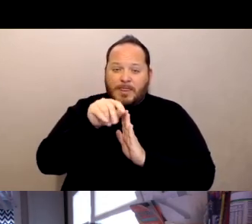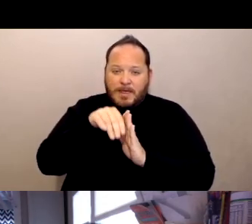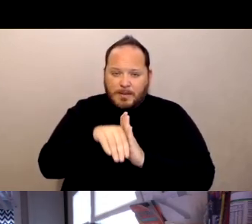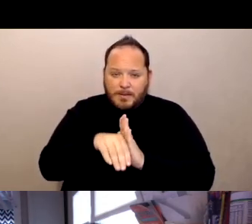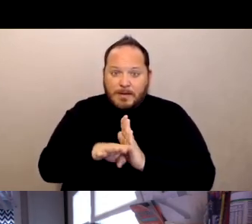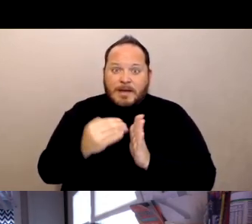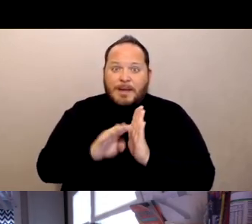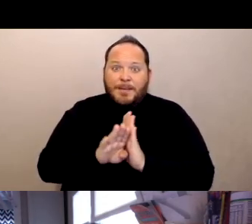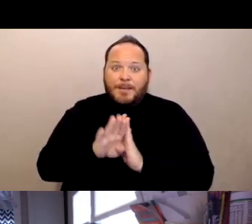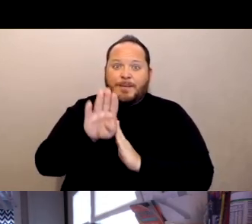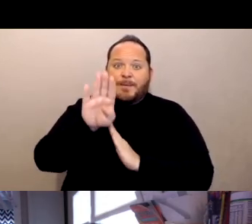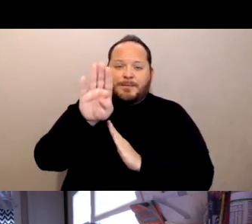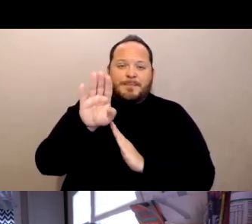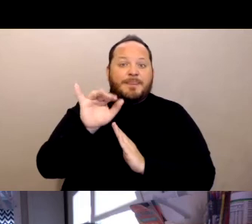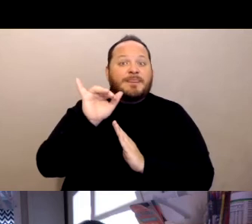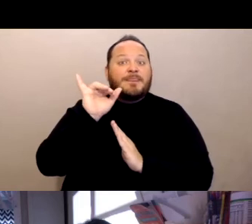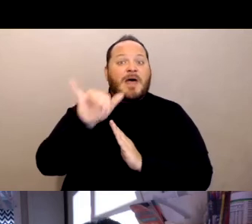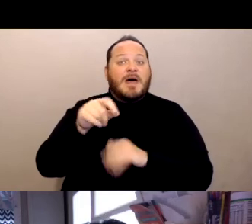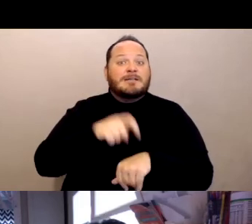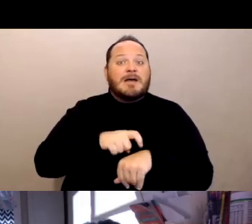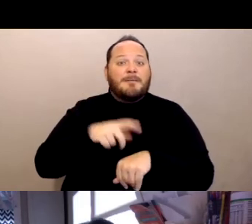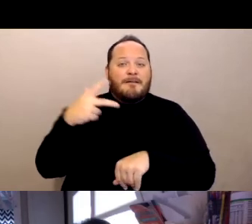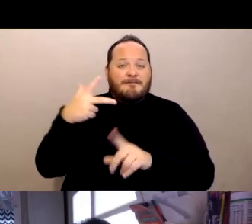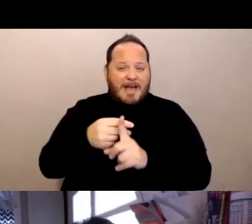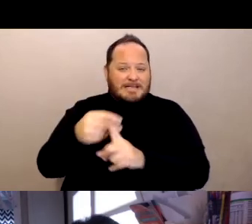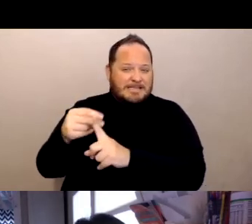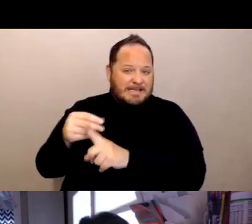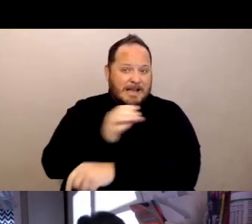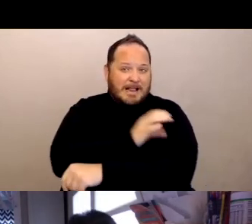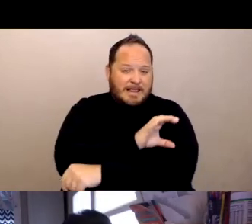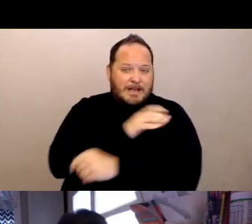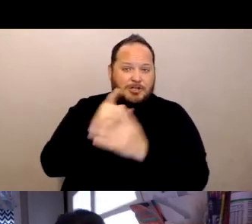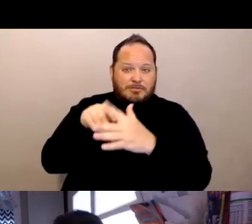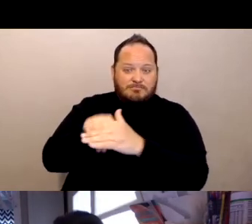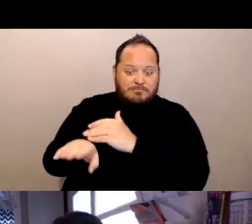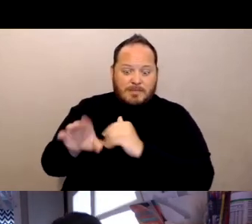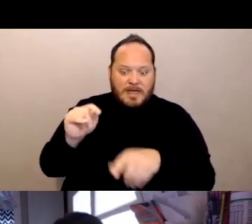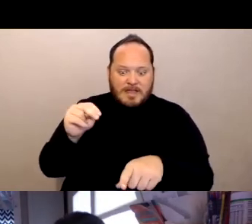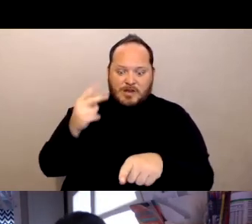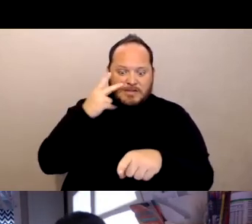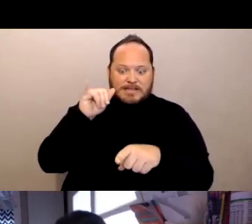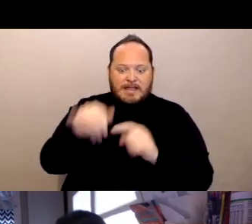And that's when the vaccine clinic started, and then you just see this rapid cliff dive downward